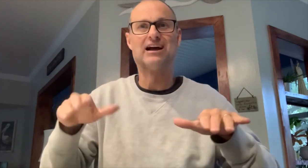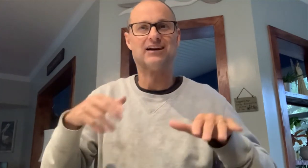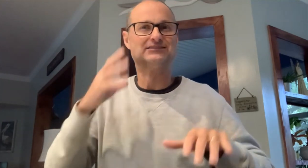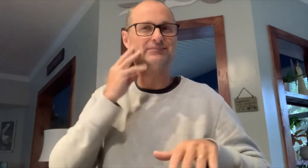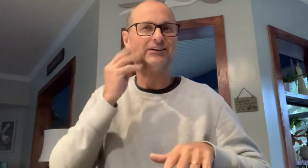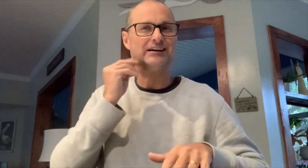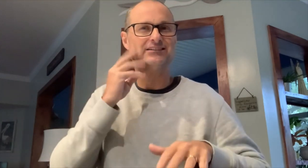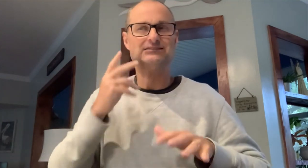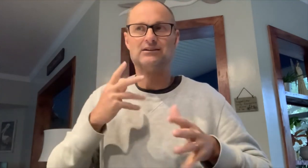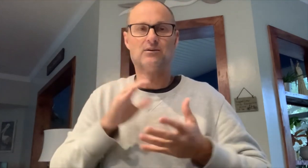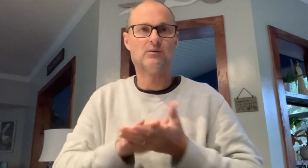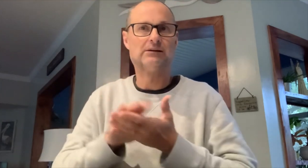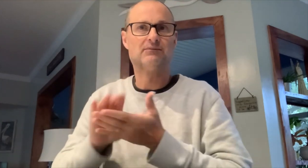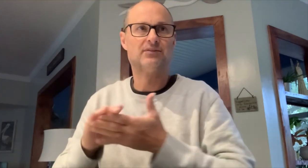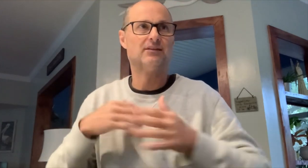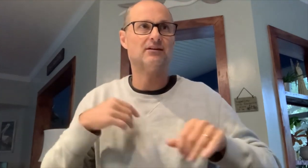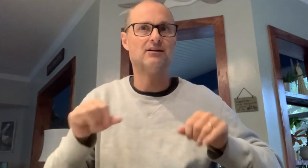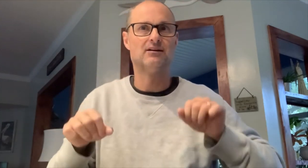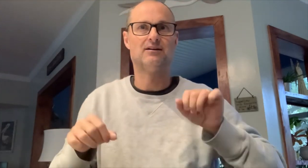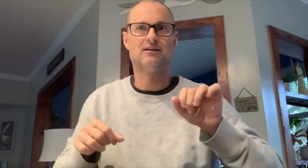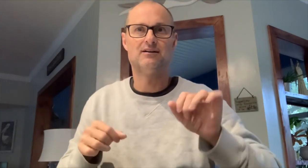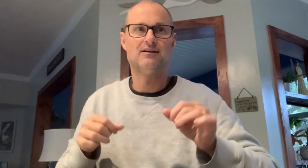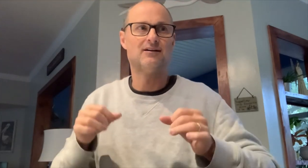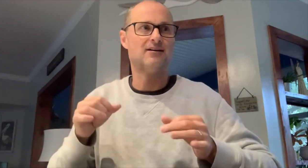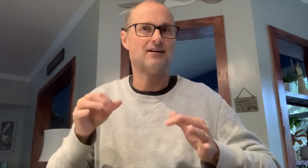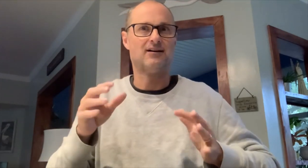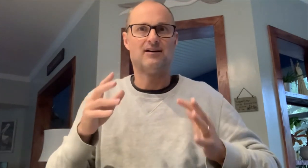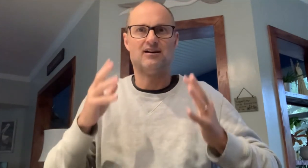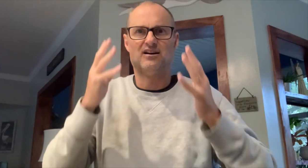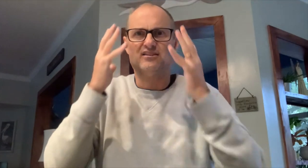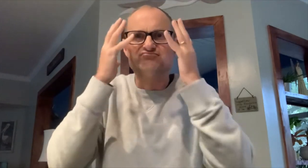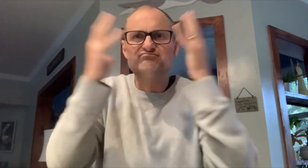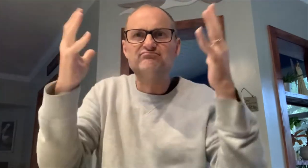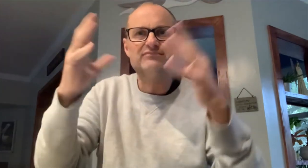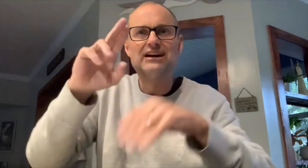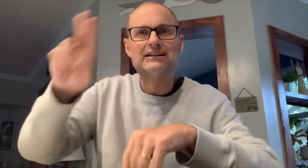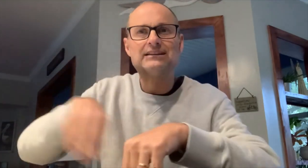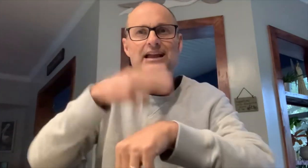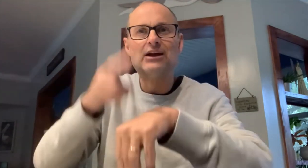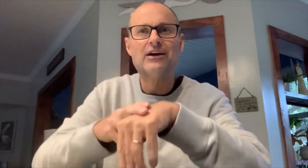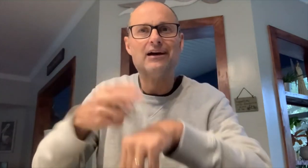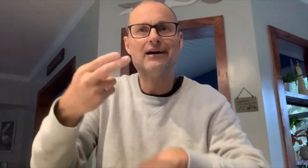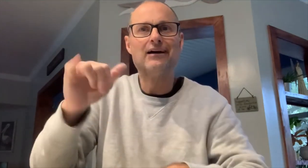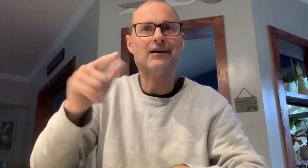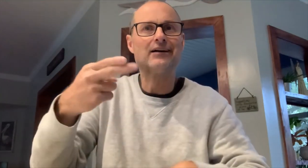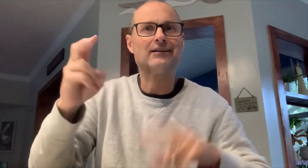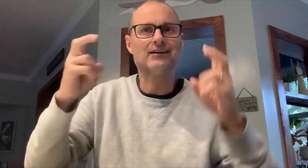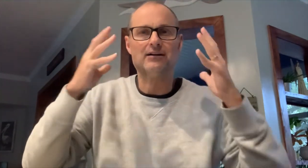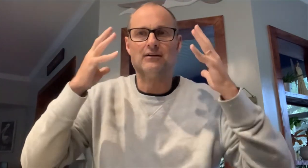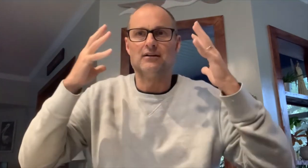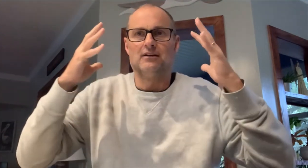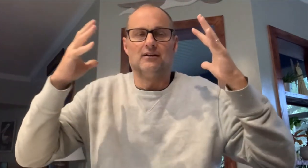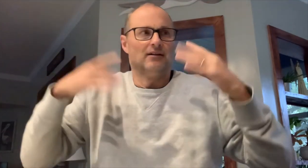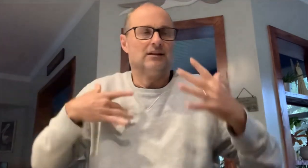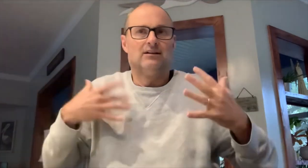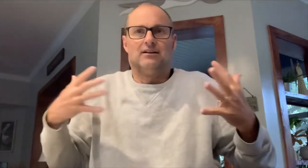It was like a past inner child experience had resurfaced and put me on some sort of a nature high.